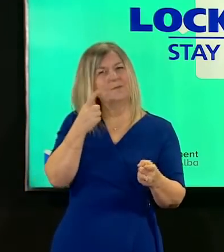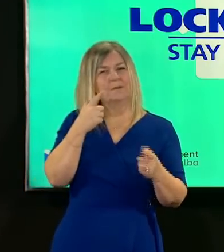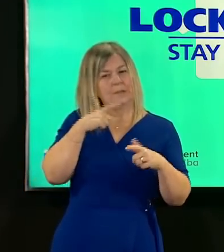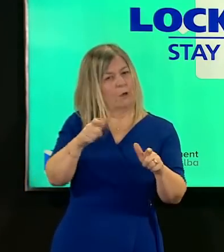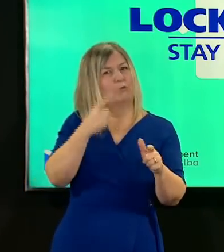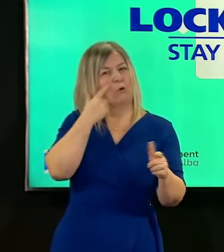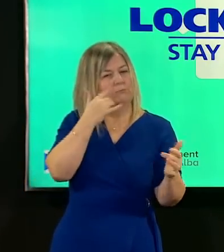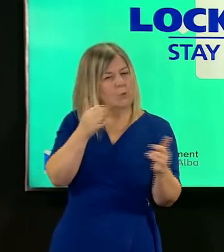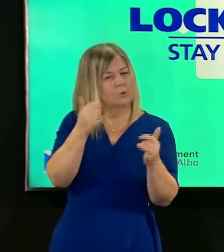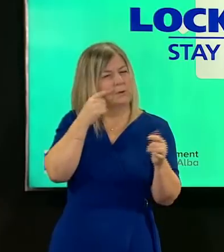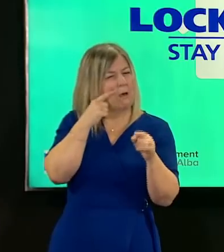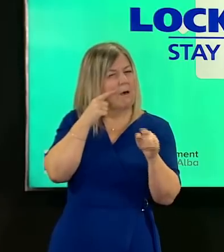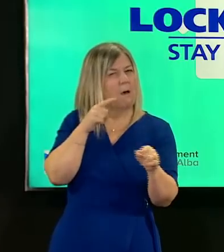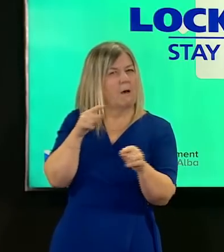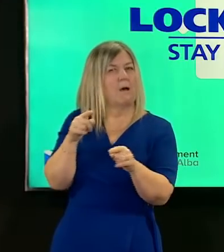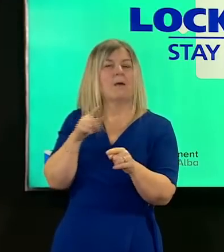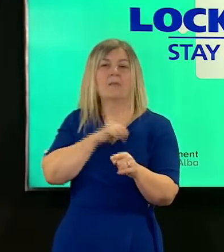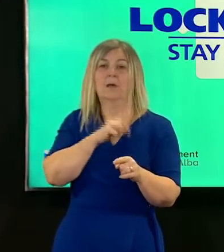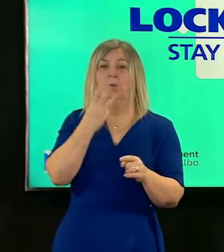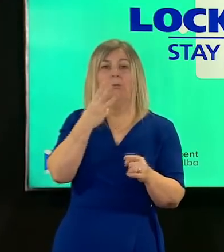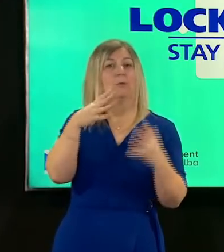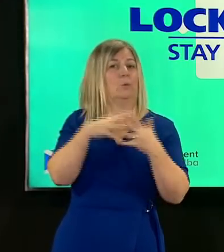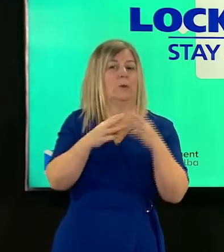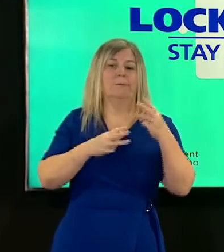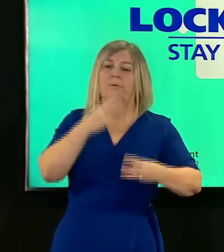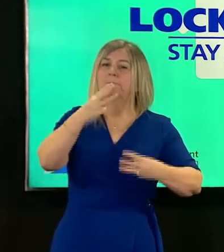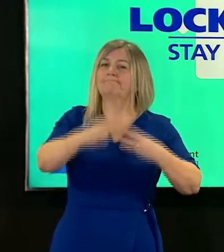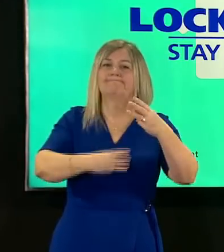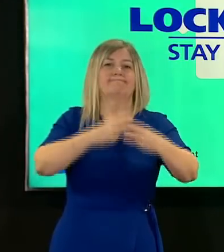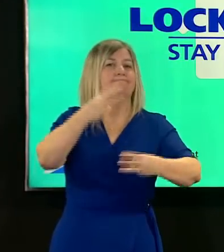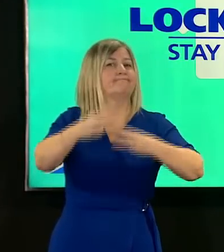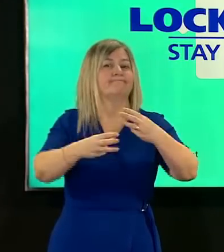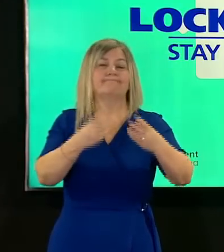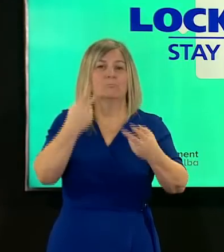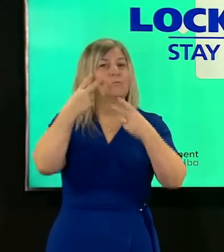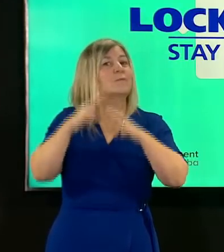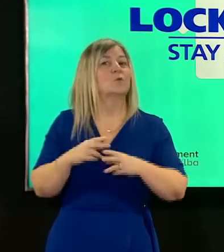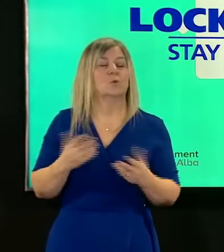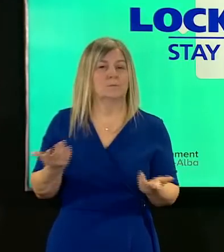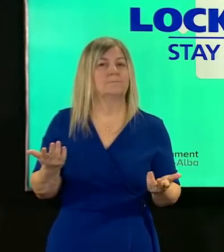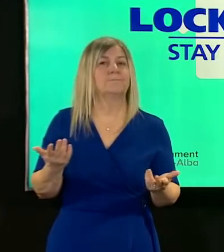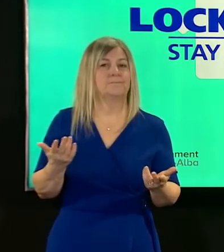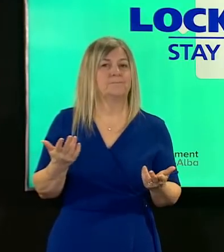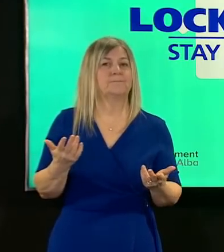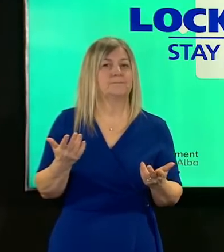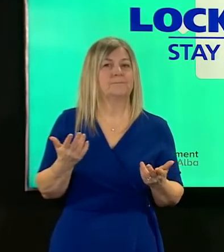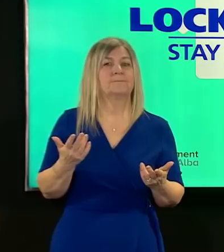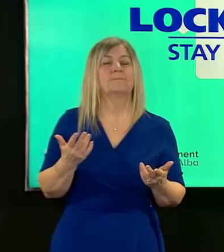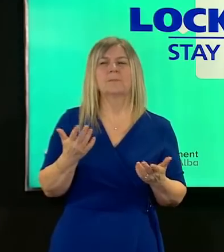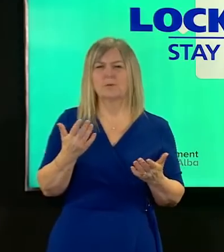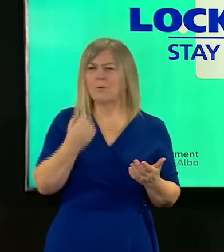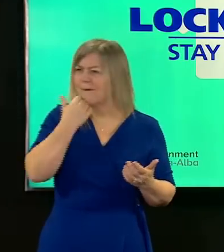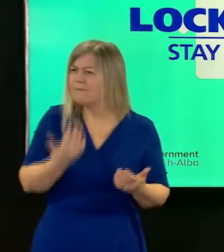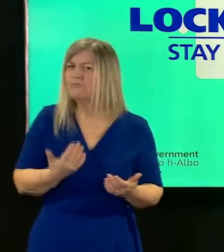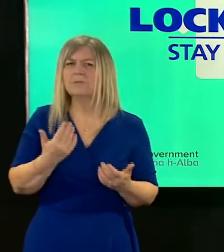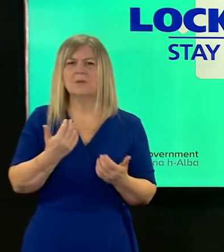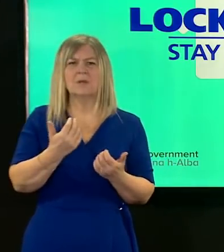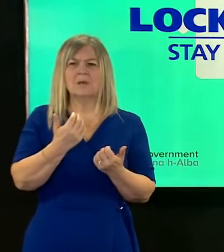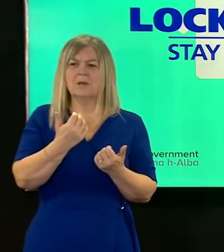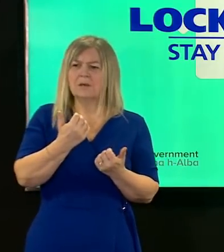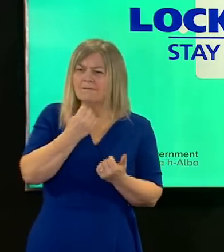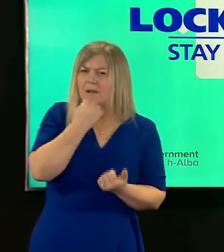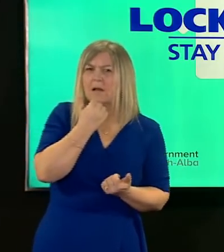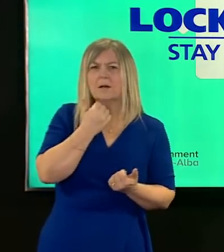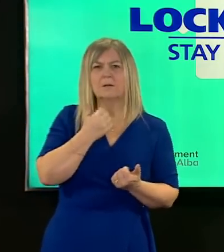have that three-week period of review to be sure that individual daily bits of good news actually